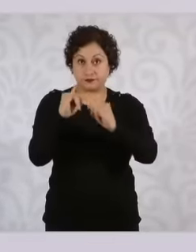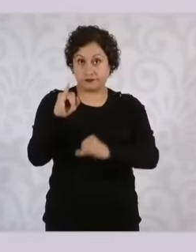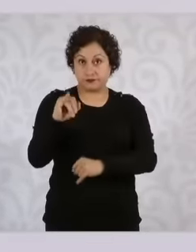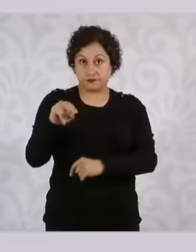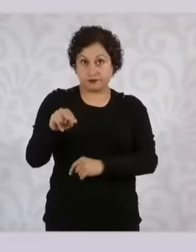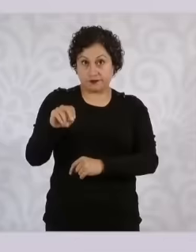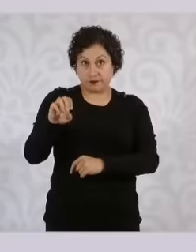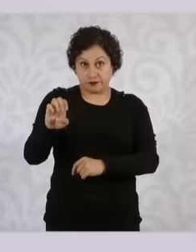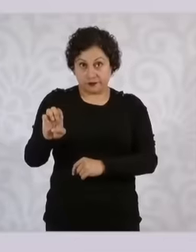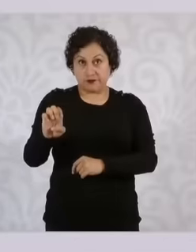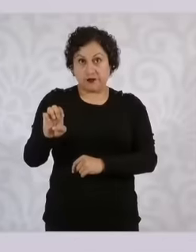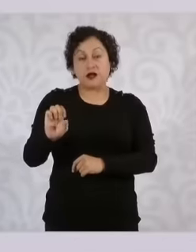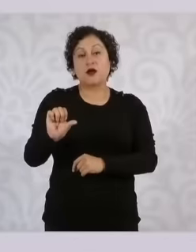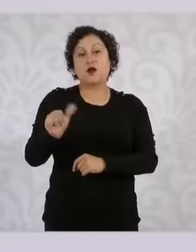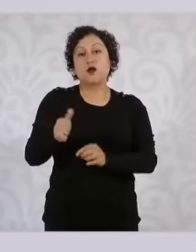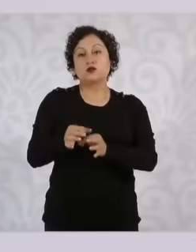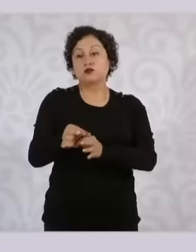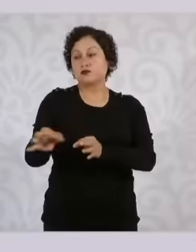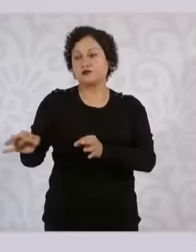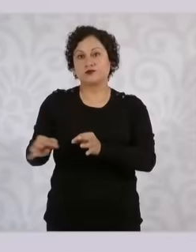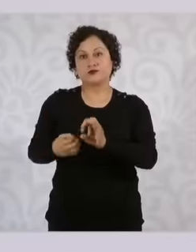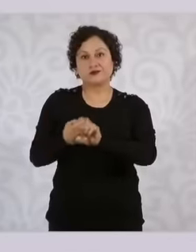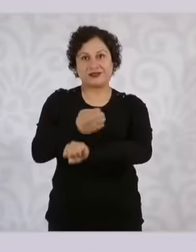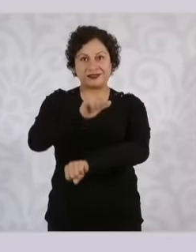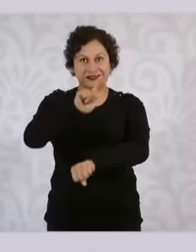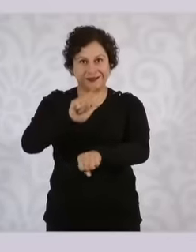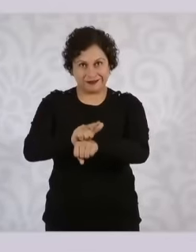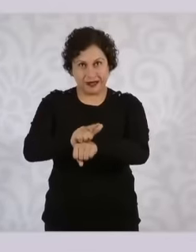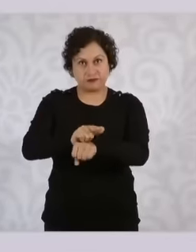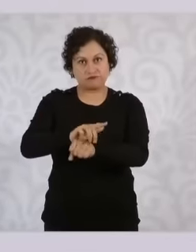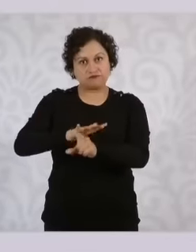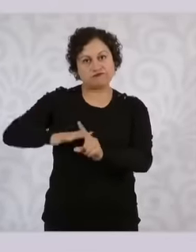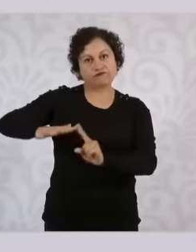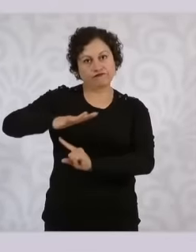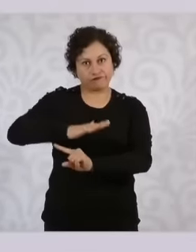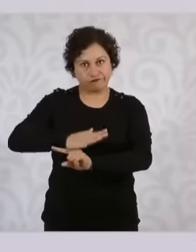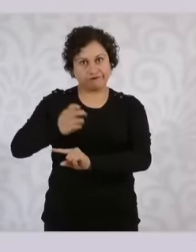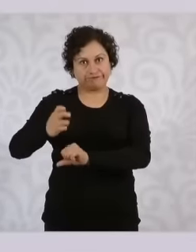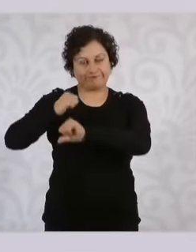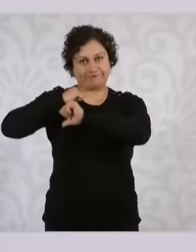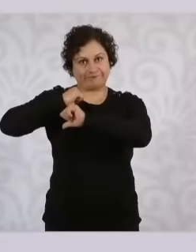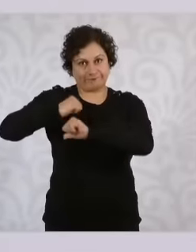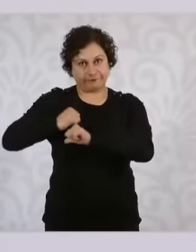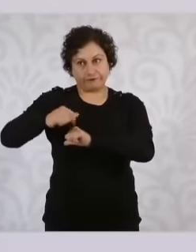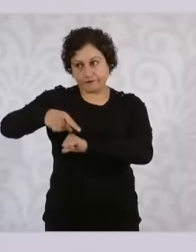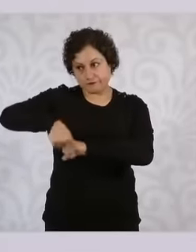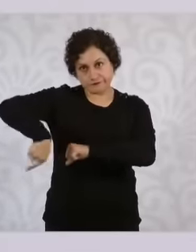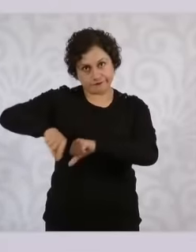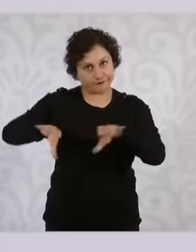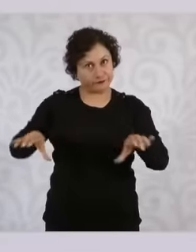local public organizations for what has to do with local will be the ones who will organize the